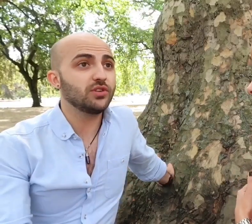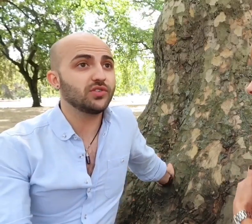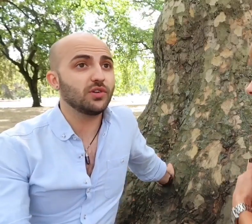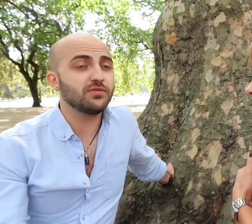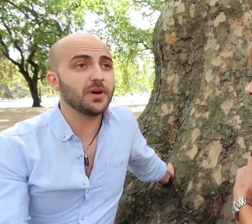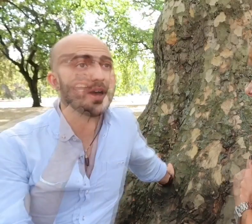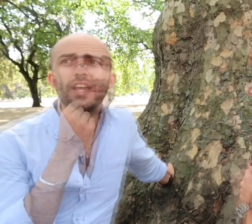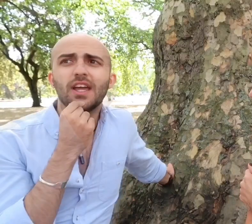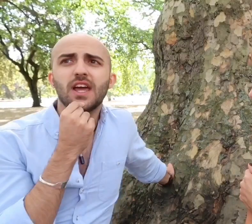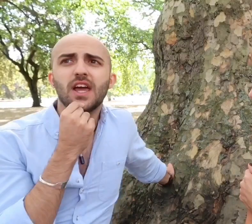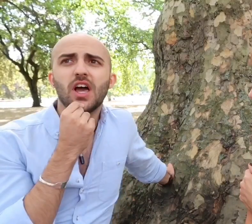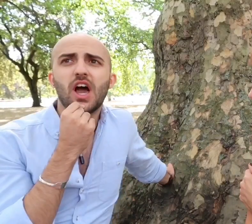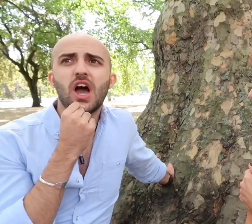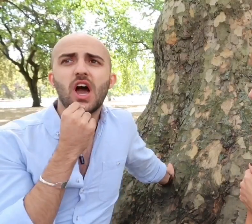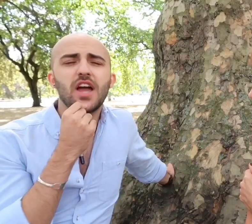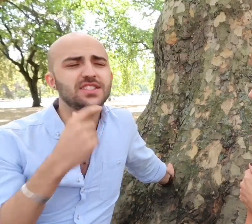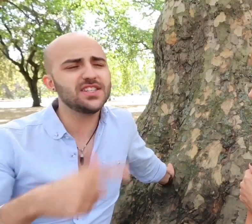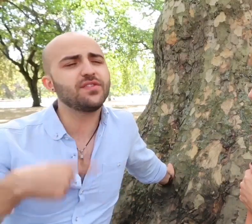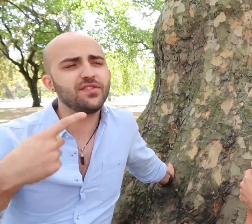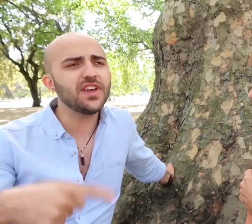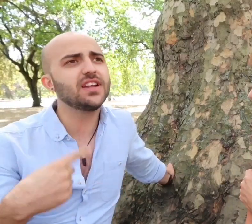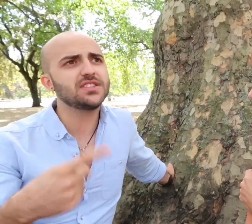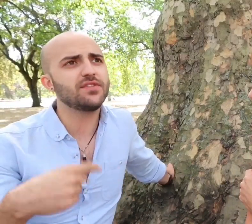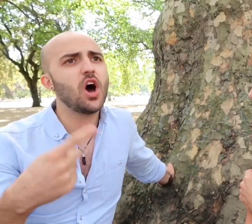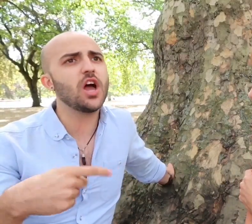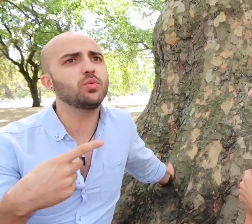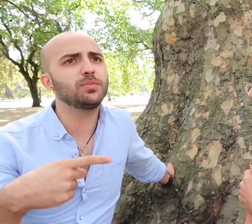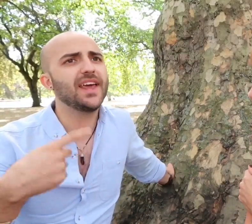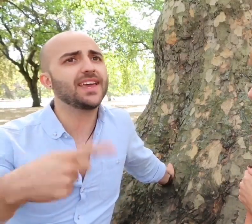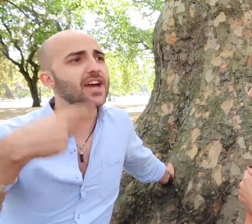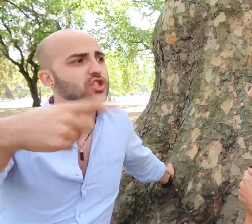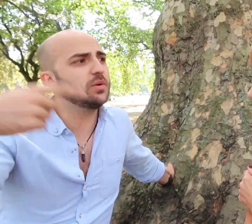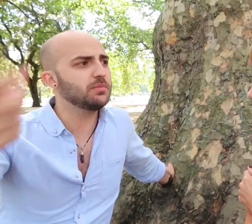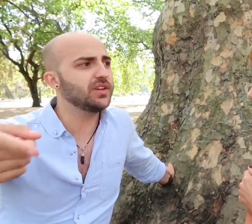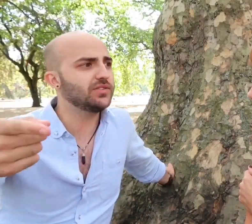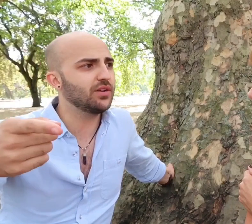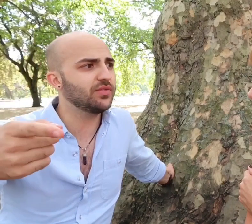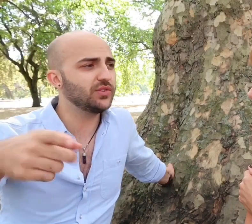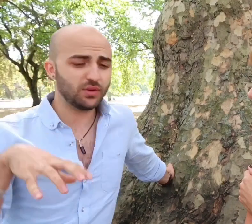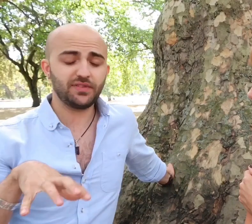process of but I did feel as if I was playing catch-up with myself, I sort of